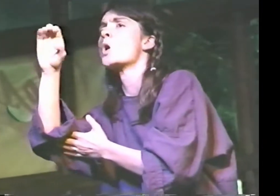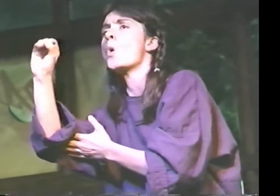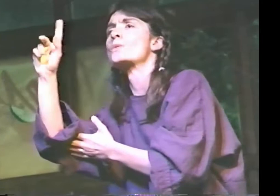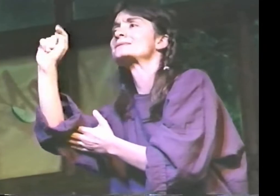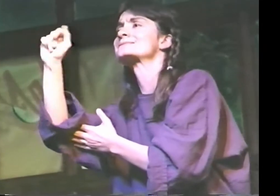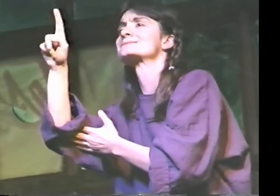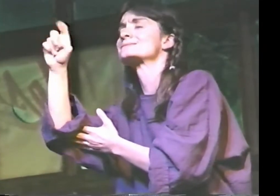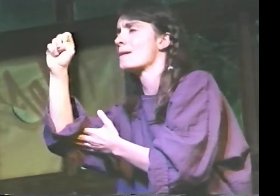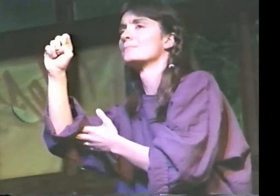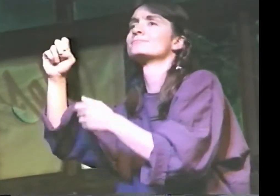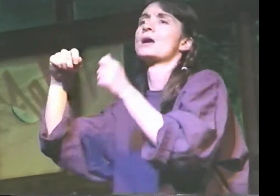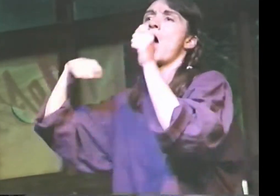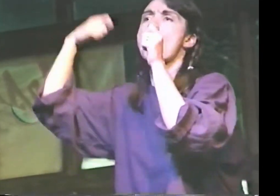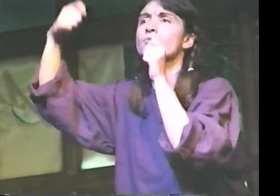CHECKING OUT VIDEO CAMERAS.